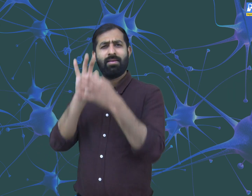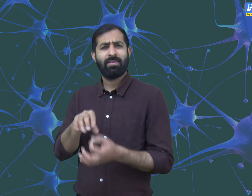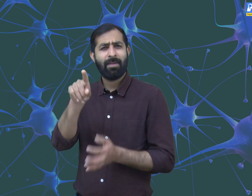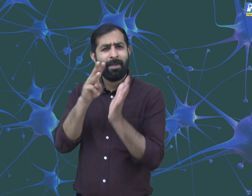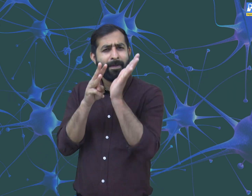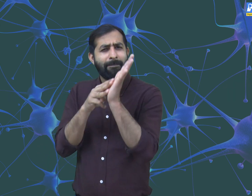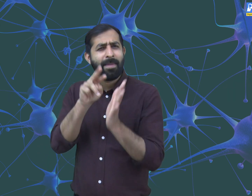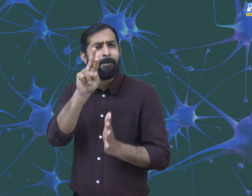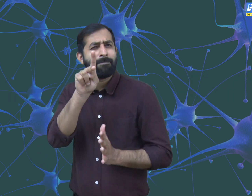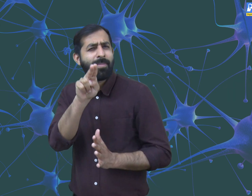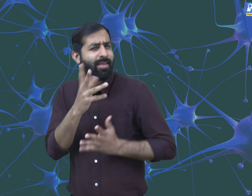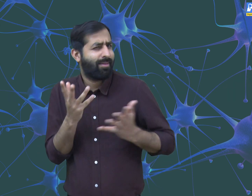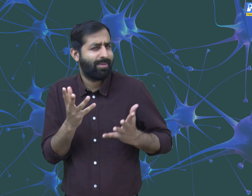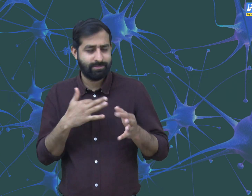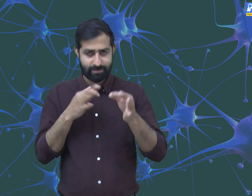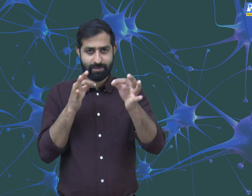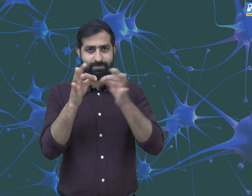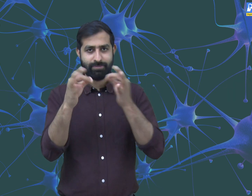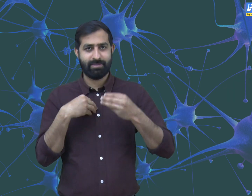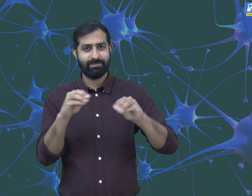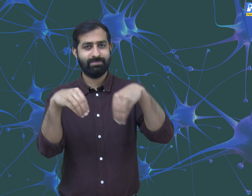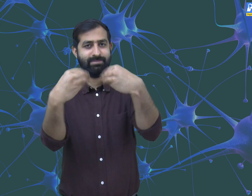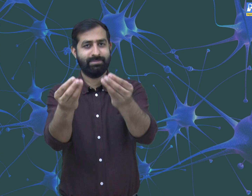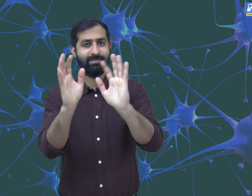What is metabolism? Let me tell you.